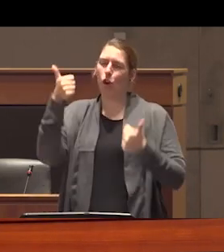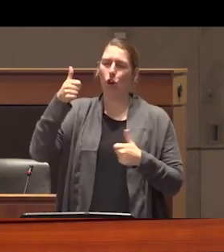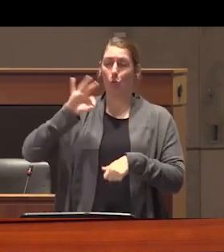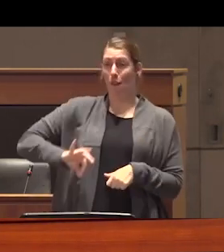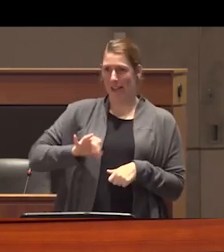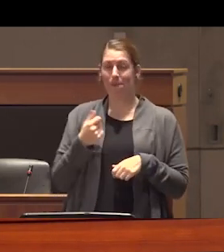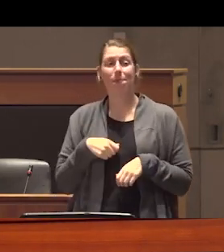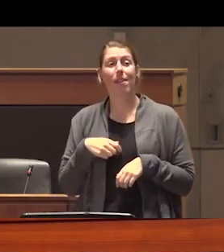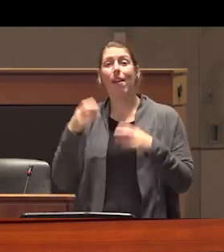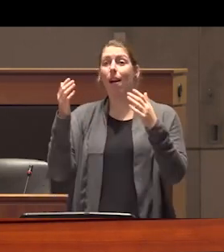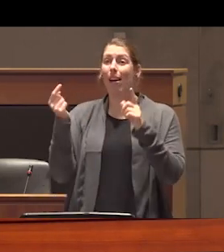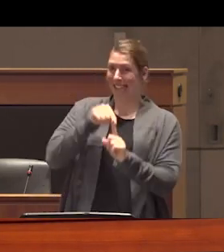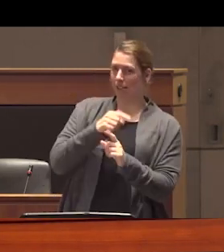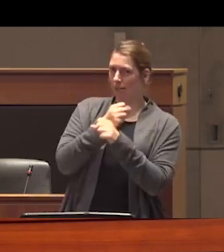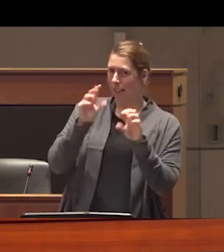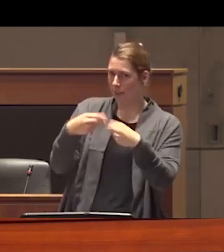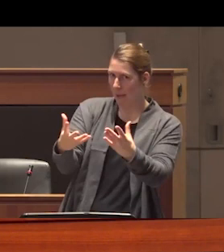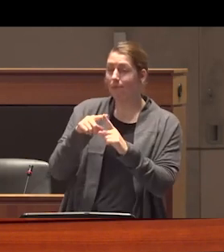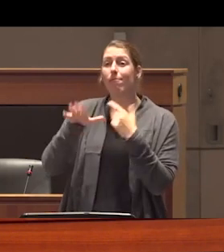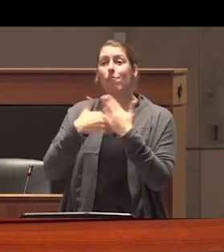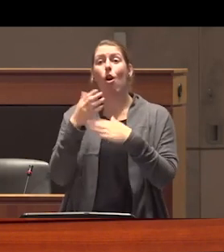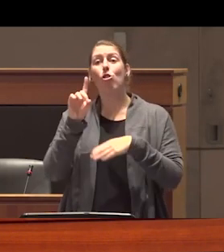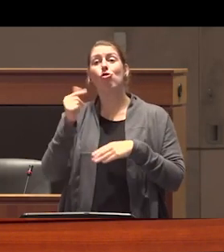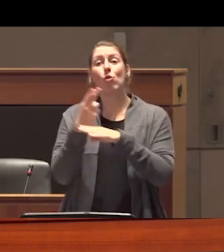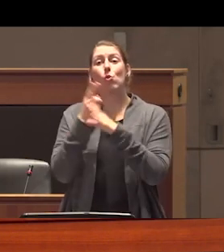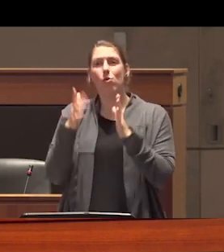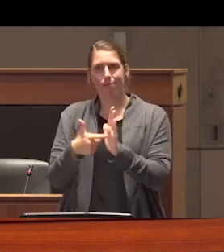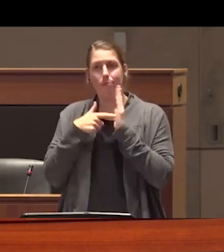to Safe Supply and the idea that all drug users need permission from the medical profession to